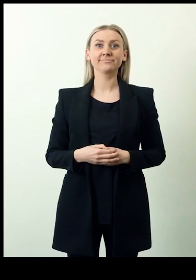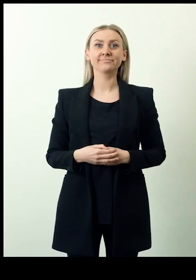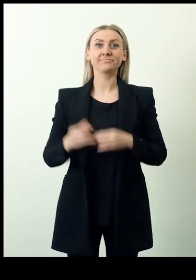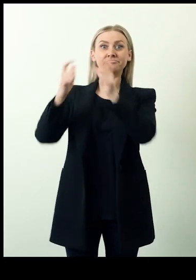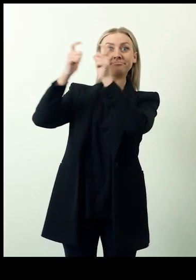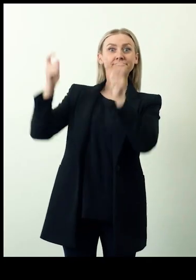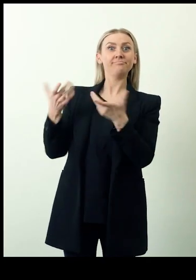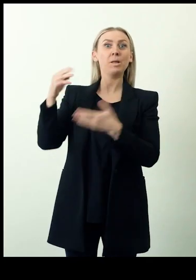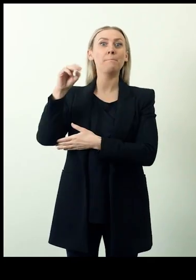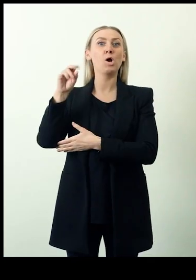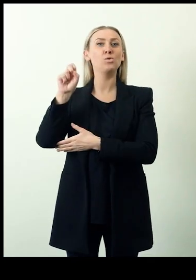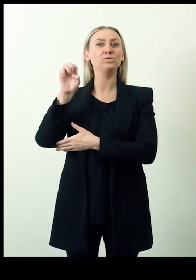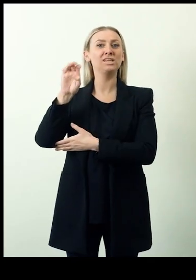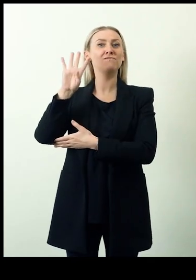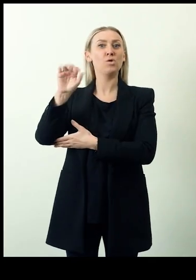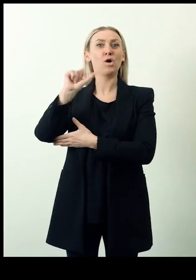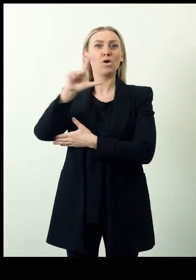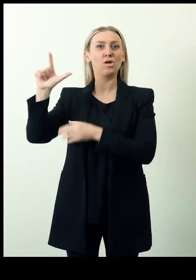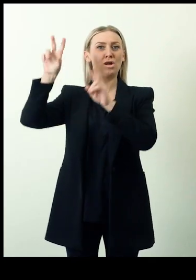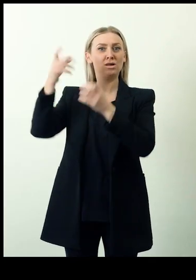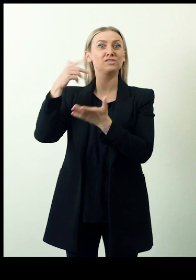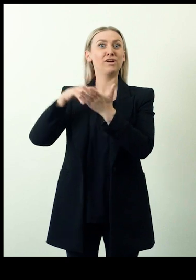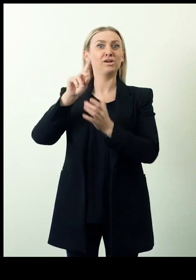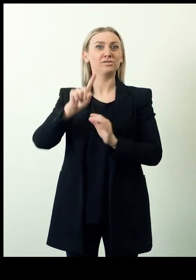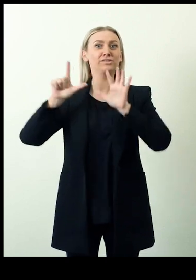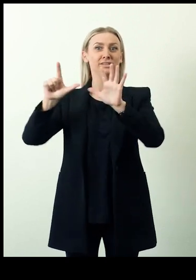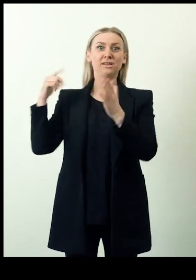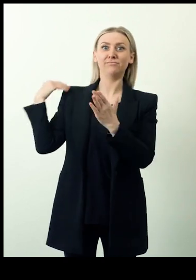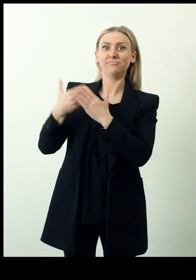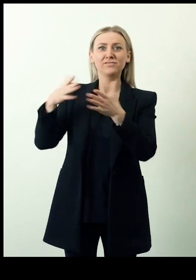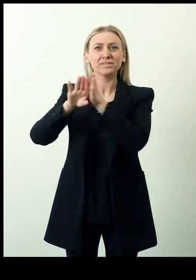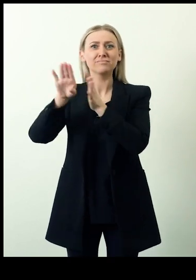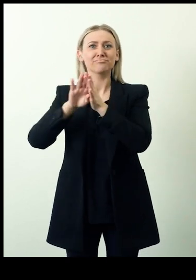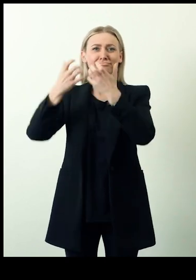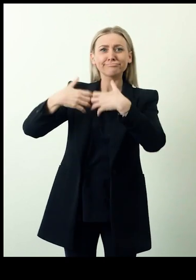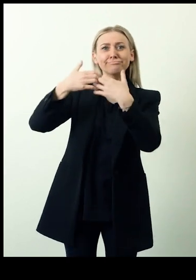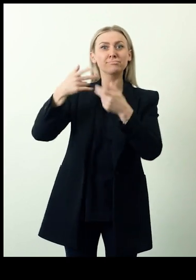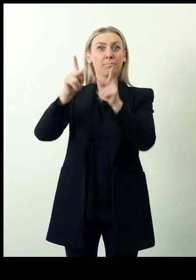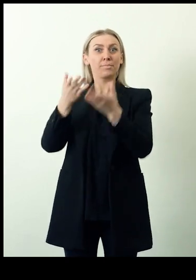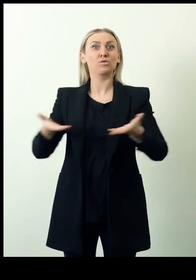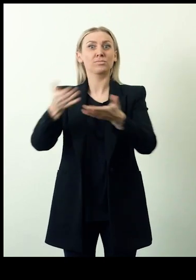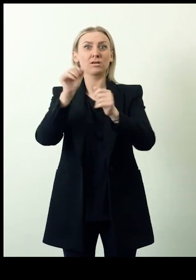In 2017, Mouse4all developed a device for people who can neither operate a touchscreen nor use voice or eye commands.